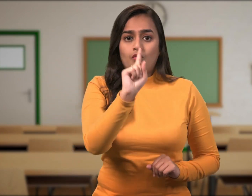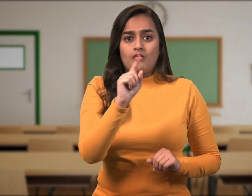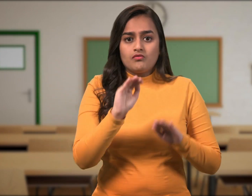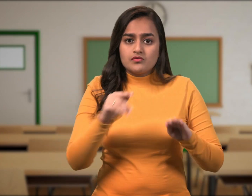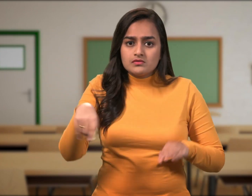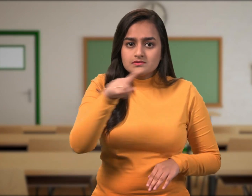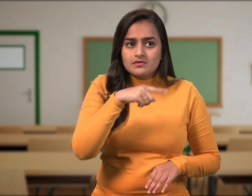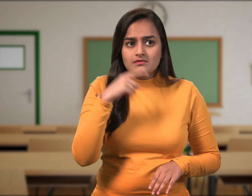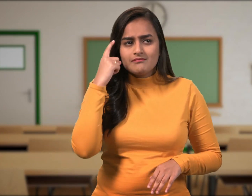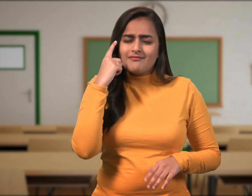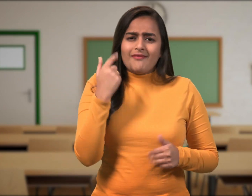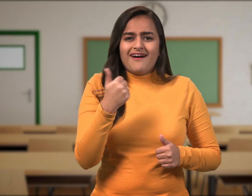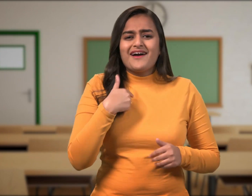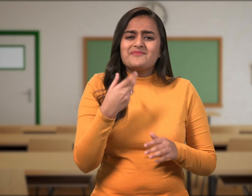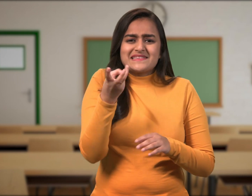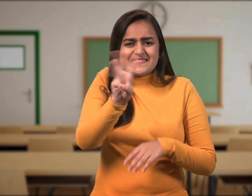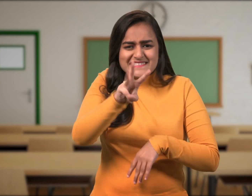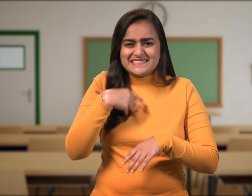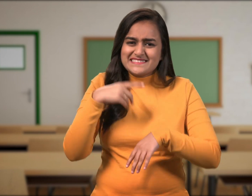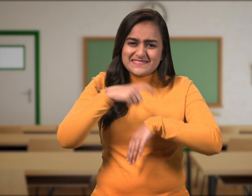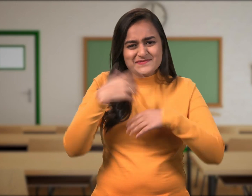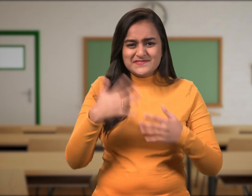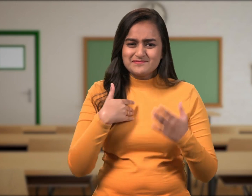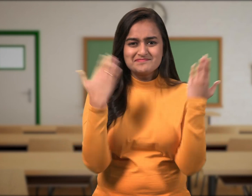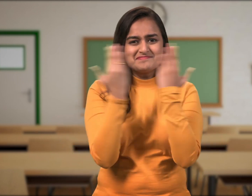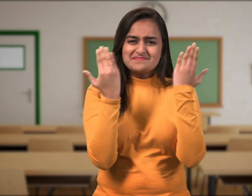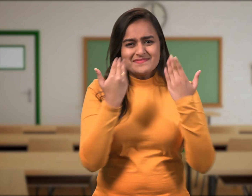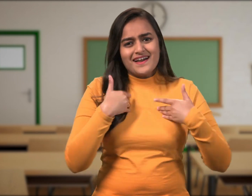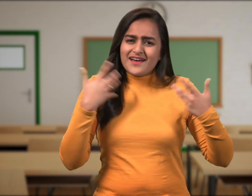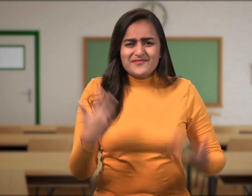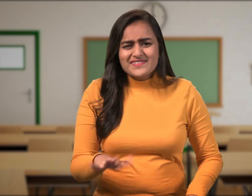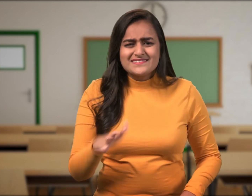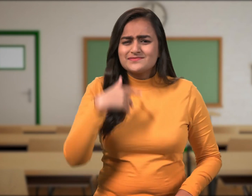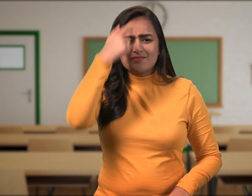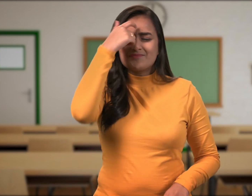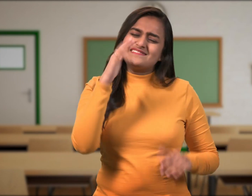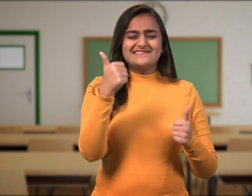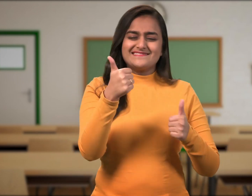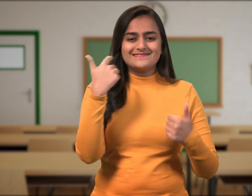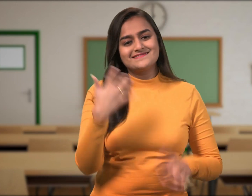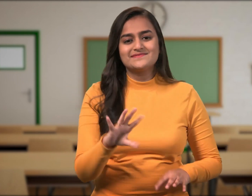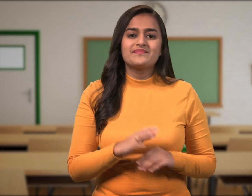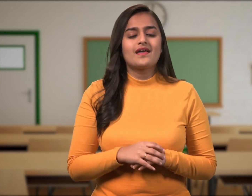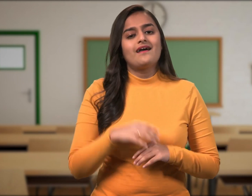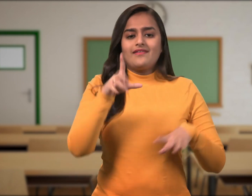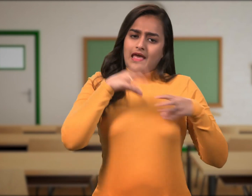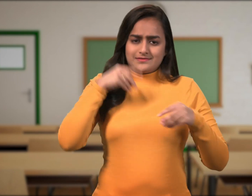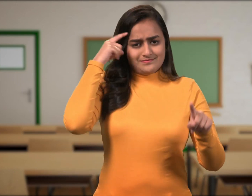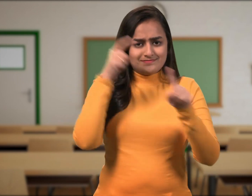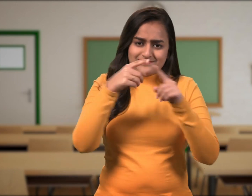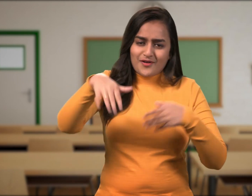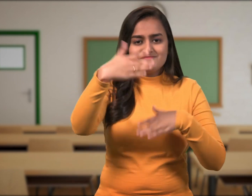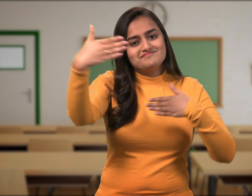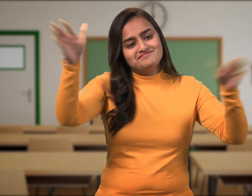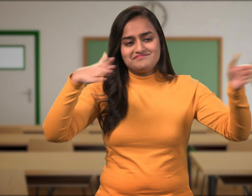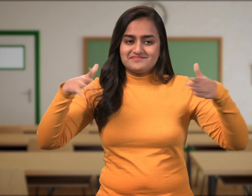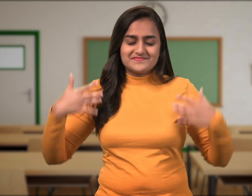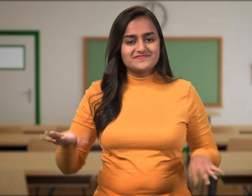They all agreed as they had prepared well in the last 3 days.